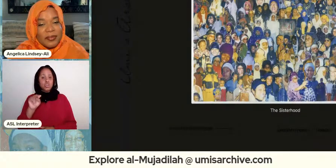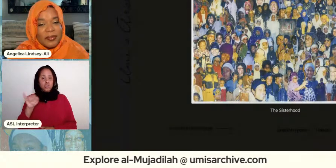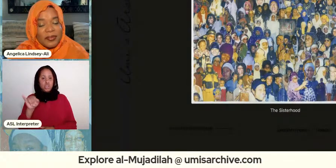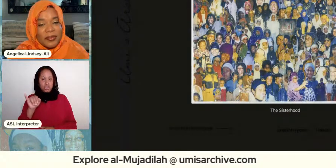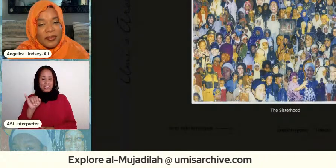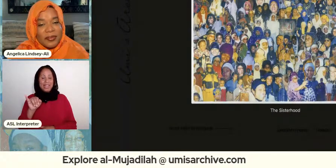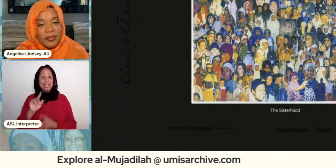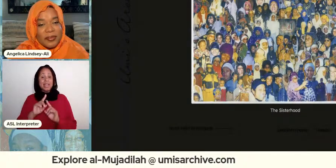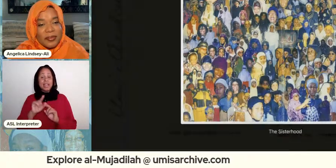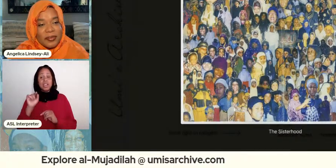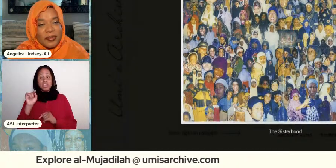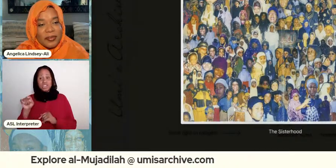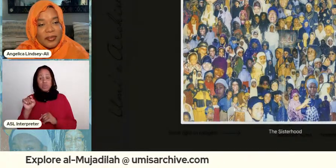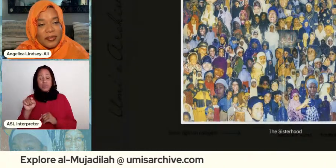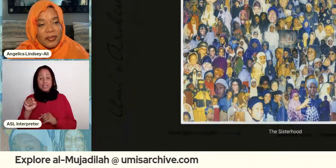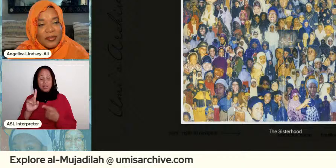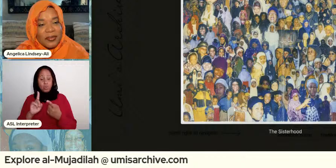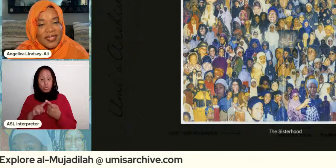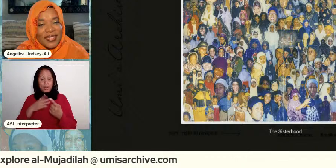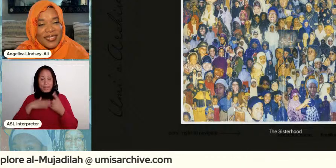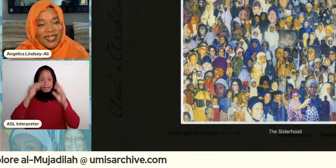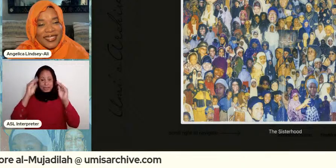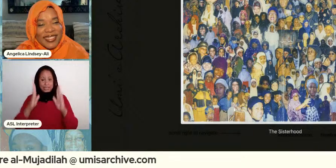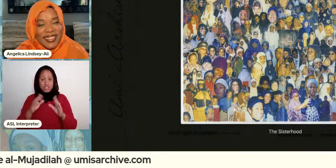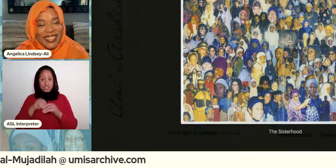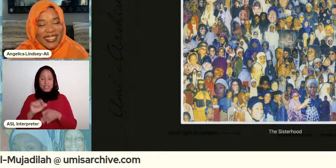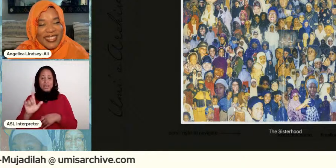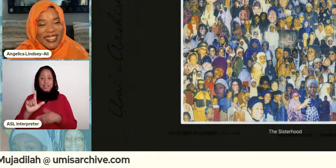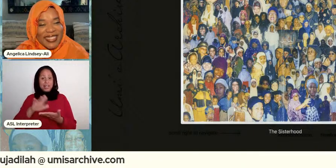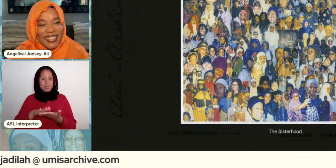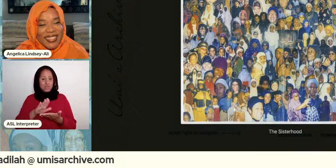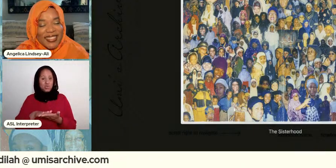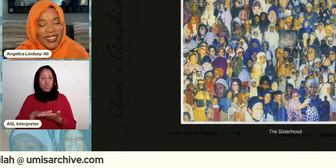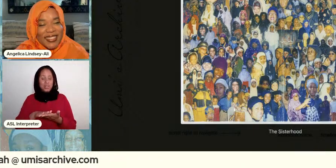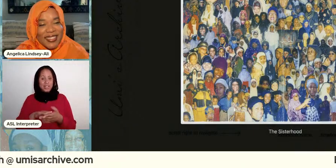was one of my teachers in the summer school at some point too savannah um and she was a